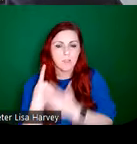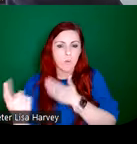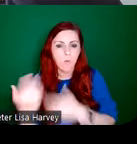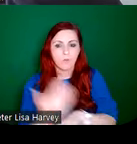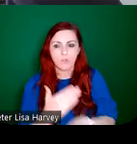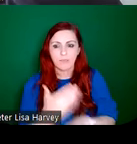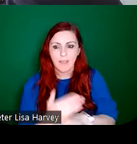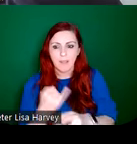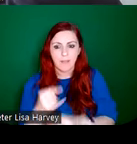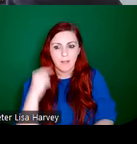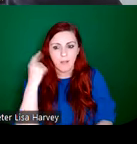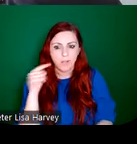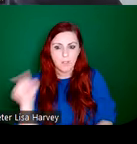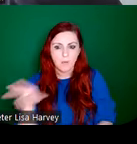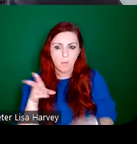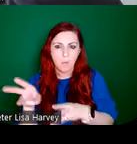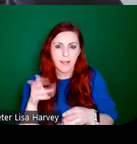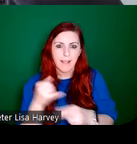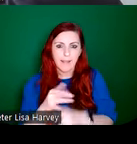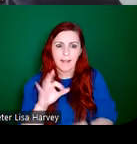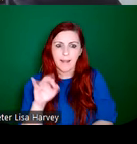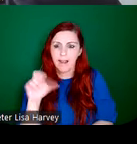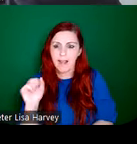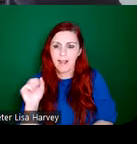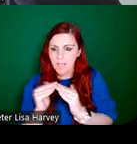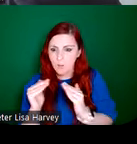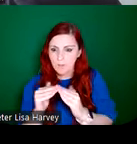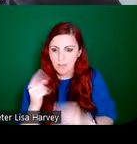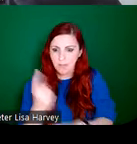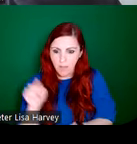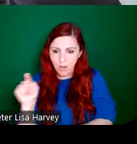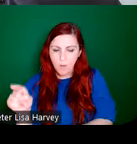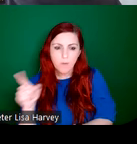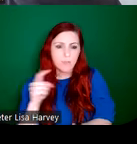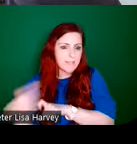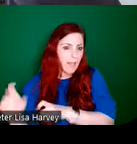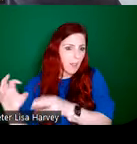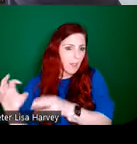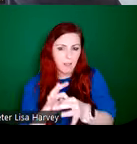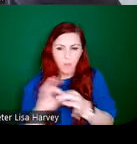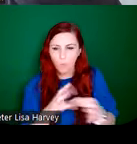London, working at The Glass House, but she remained in contact with An Túr Ghloine and she produced these gorgeous, beautiful illustrations for the 25th